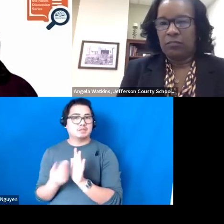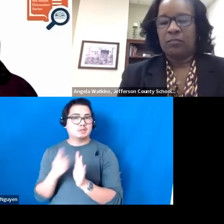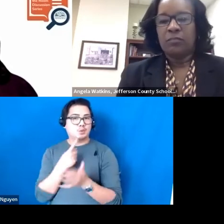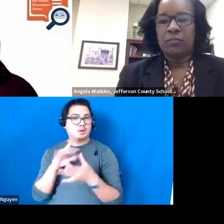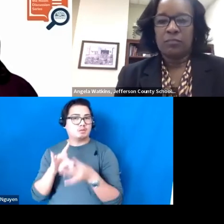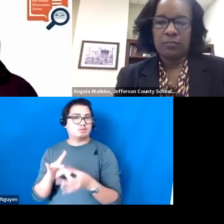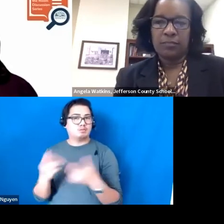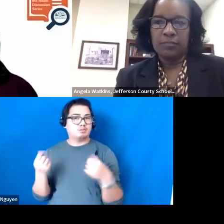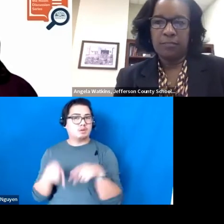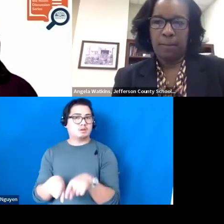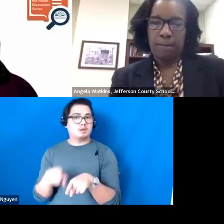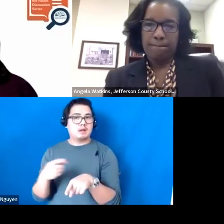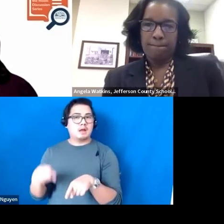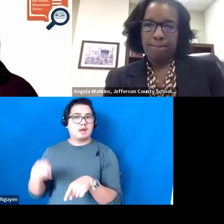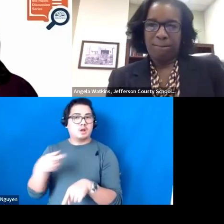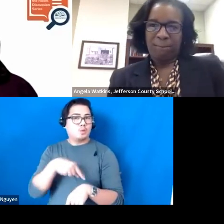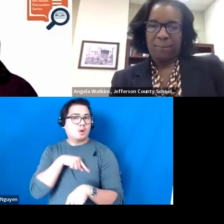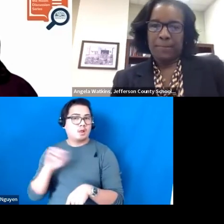quality Professional Development being content specific.